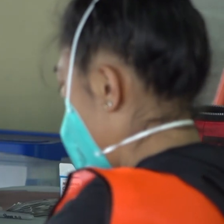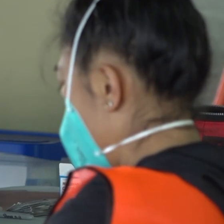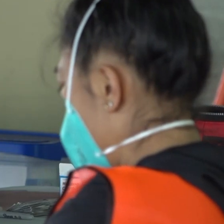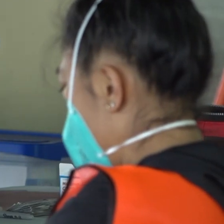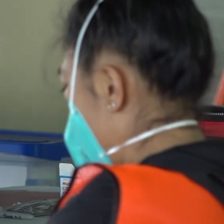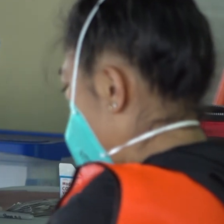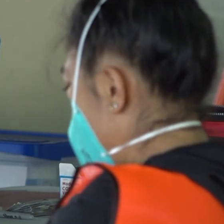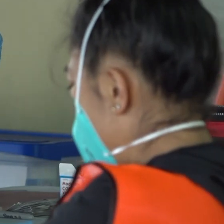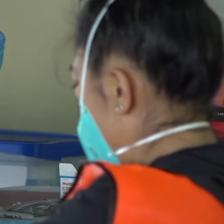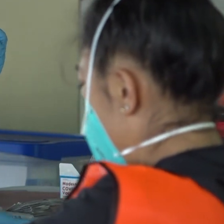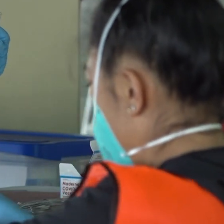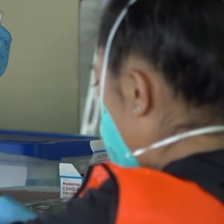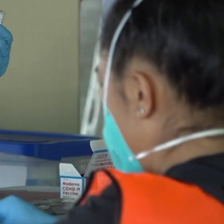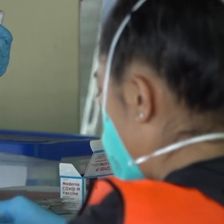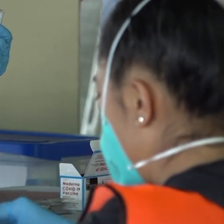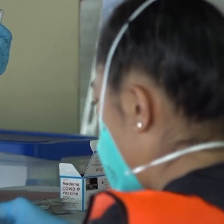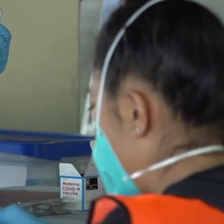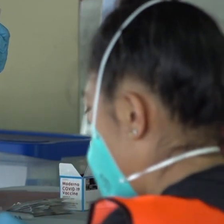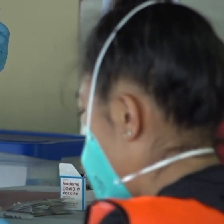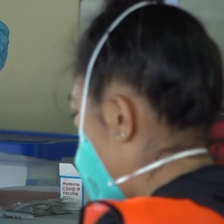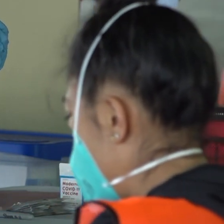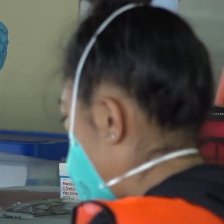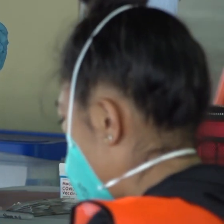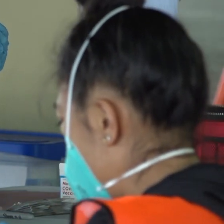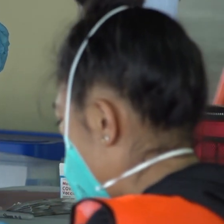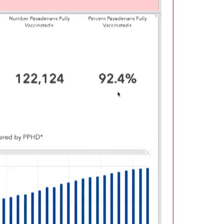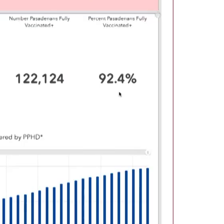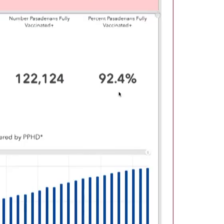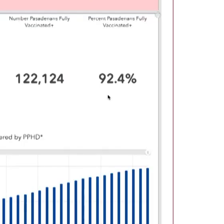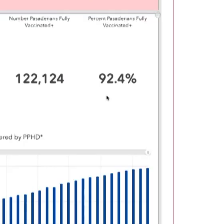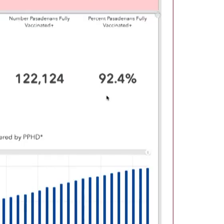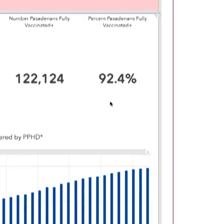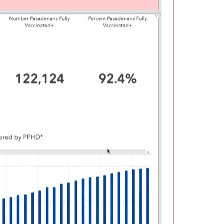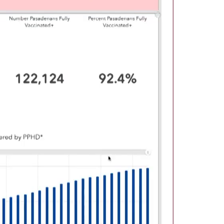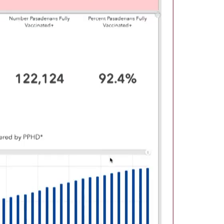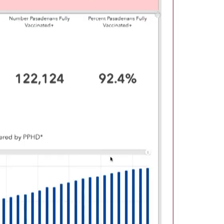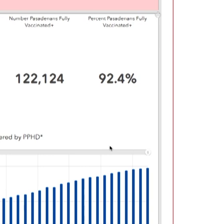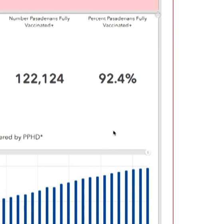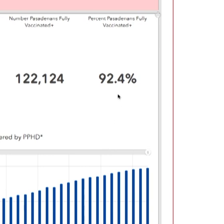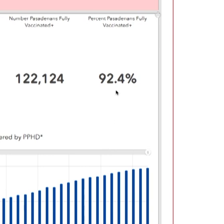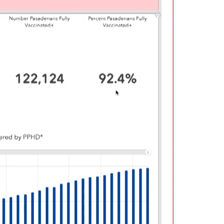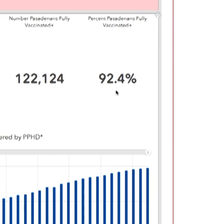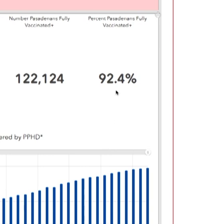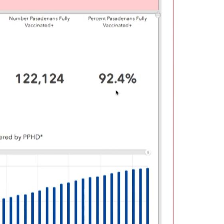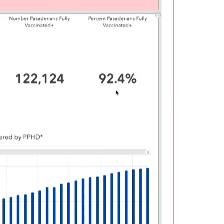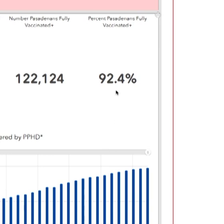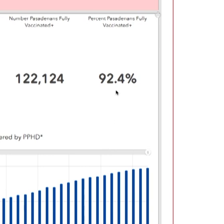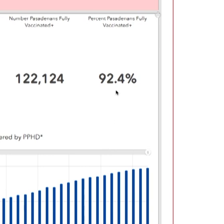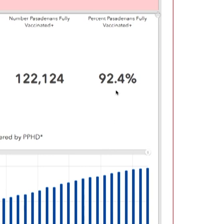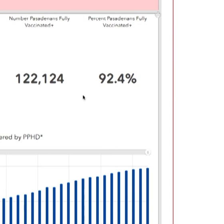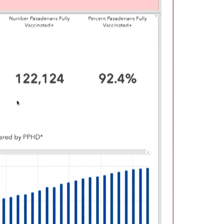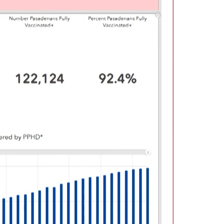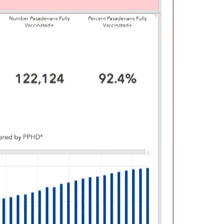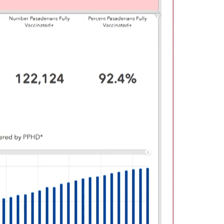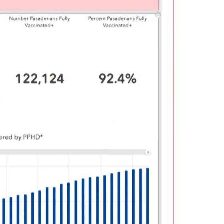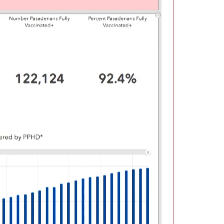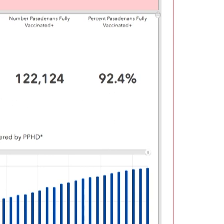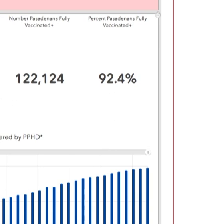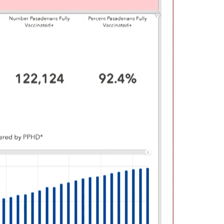fortunate to have achieved a high vaccination rate in the city with 92.4